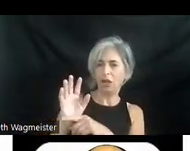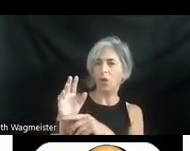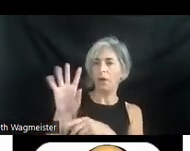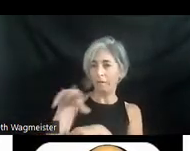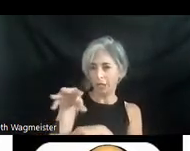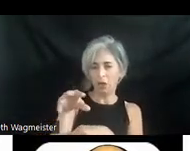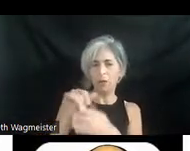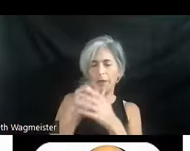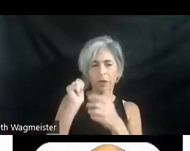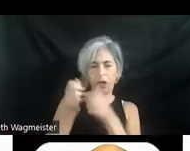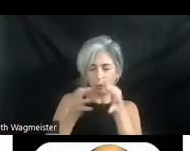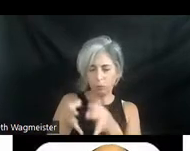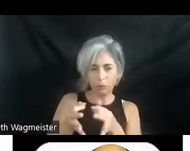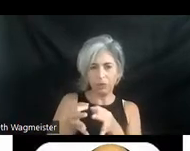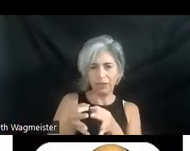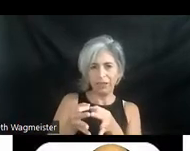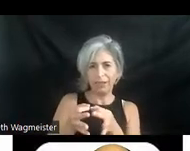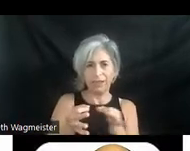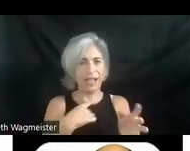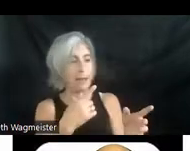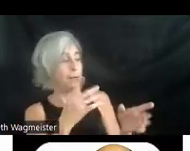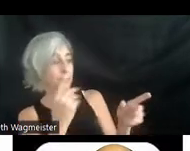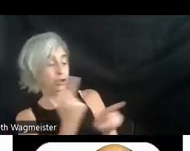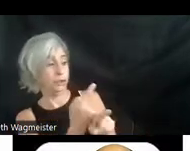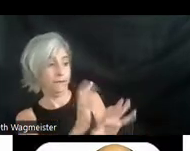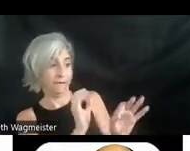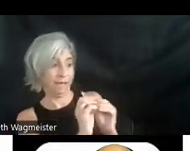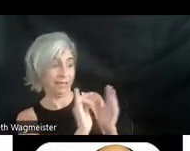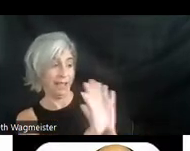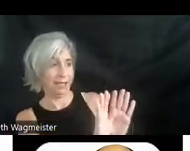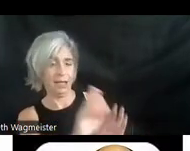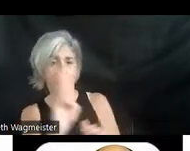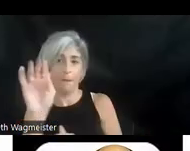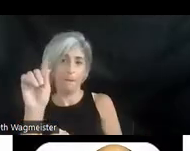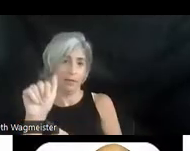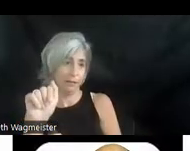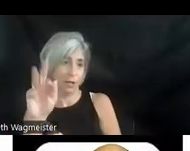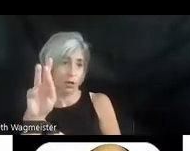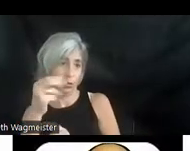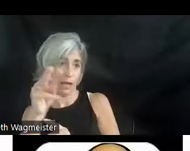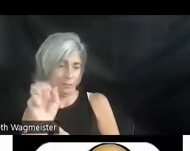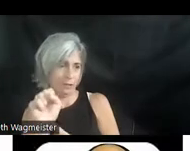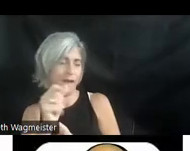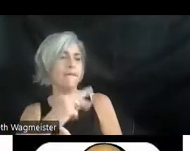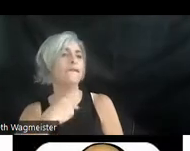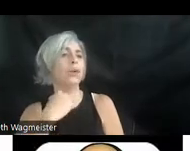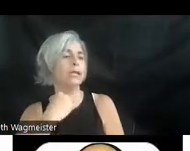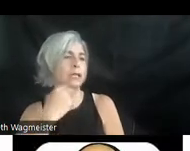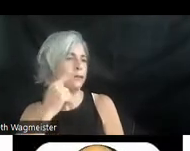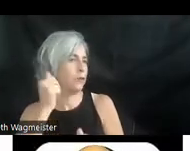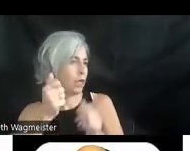I am going to correct you there. Busta Rhymes voices the audio description